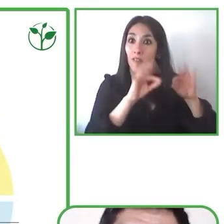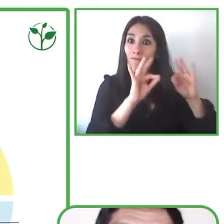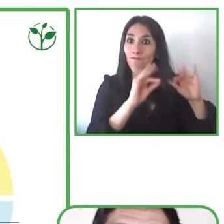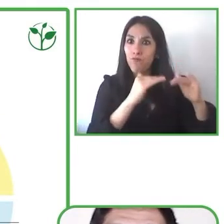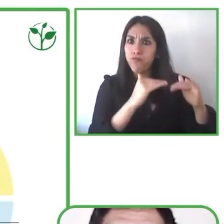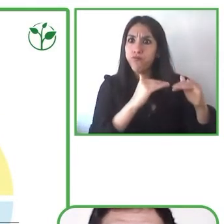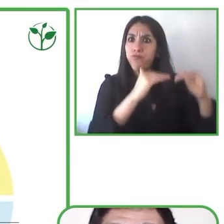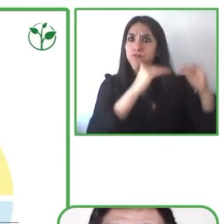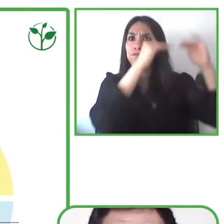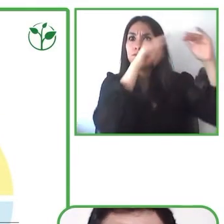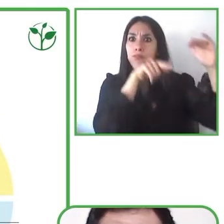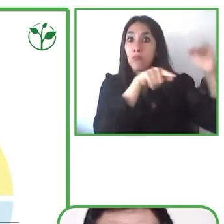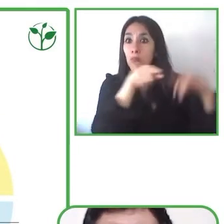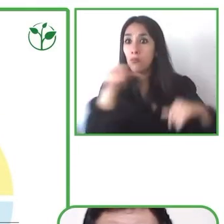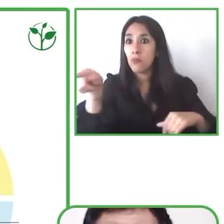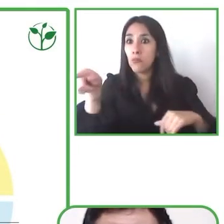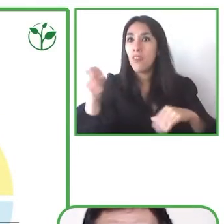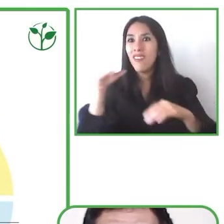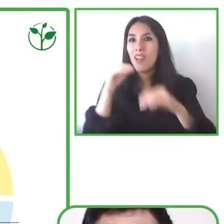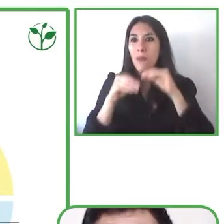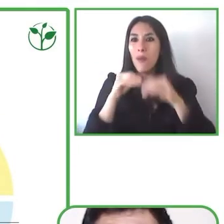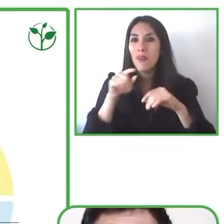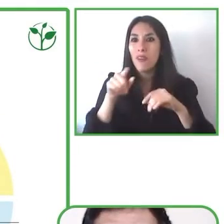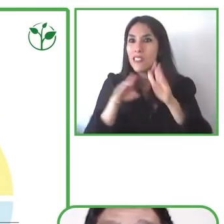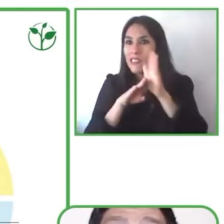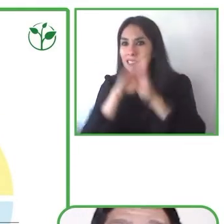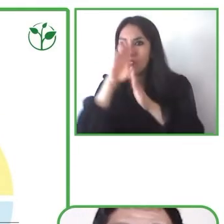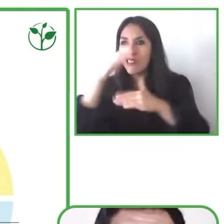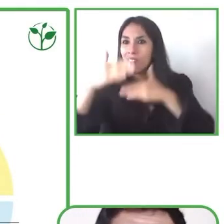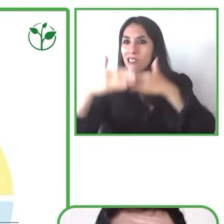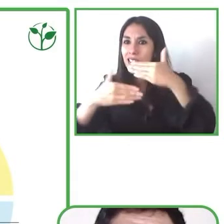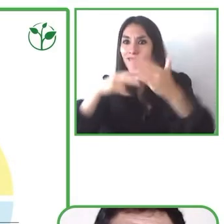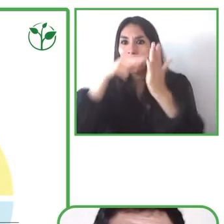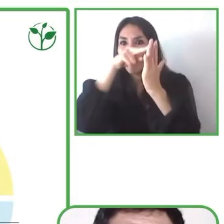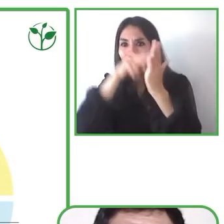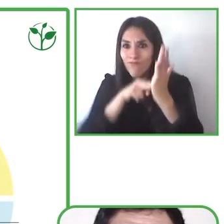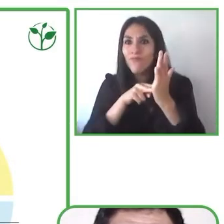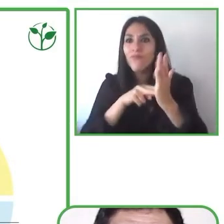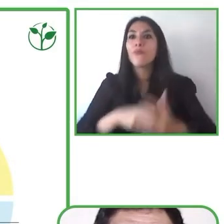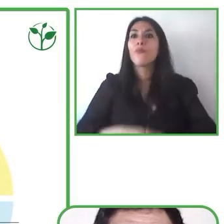cognitive skills that are crucial for learning to read in typical children